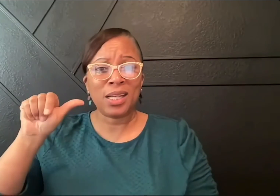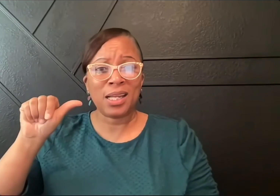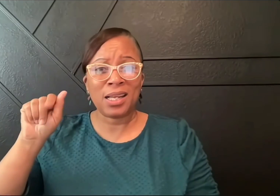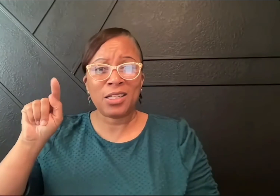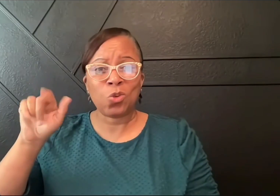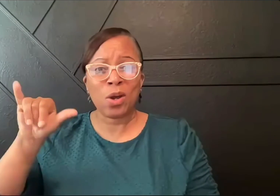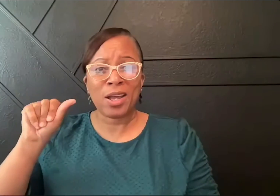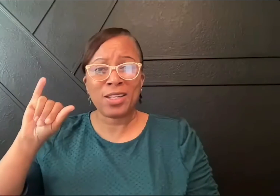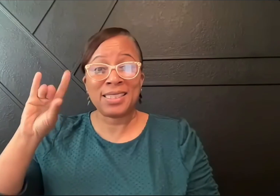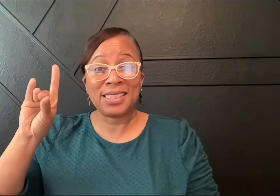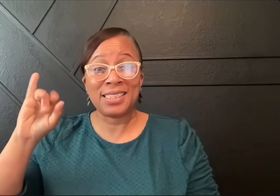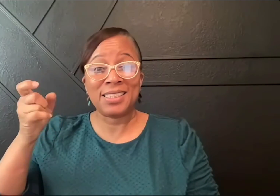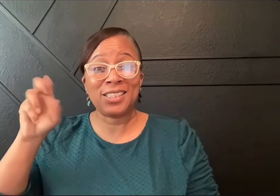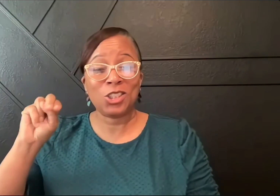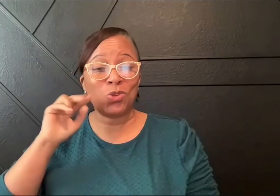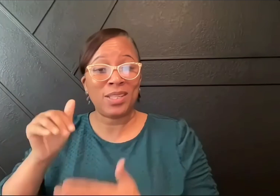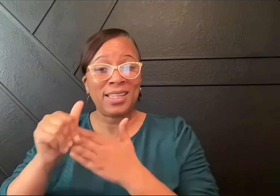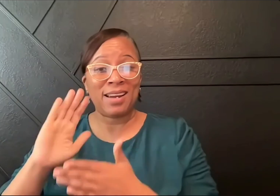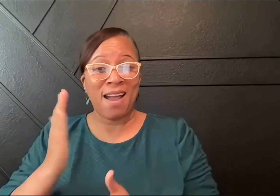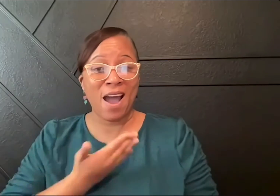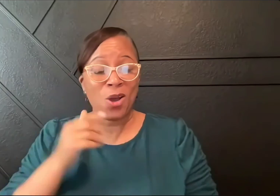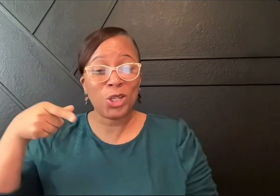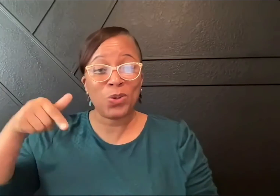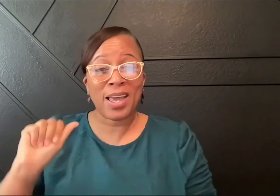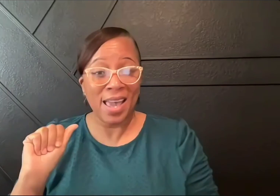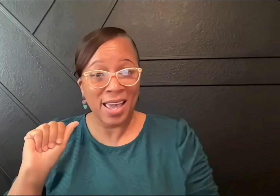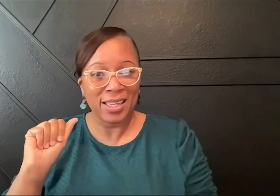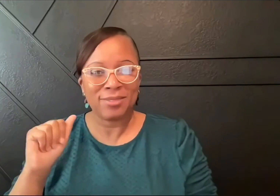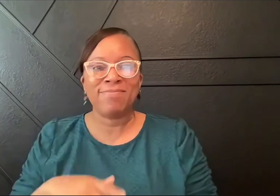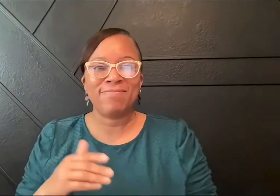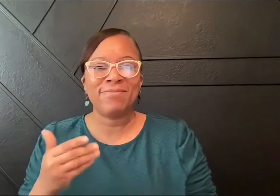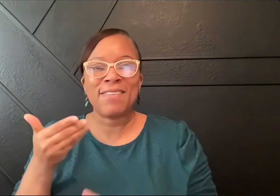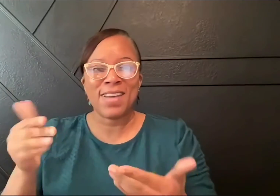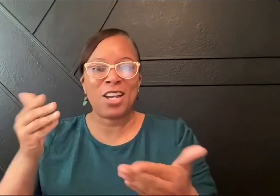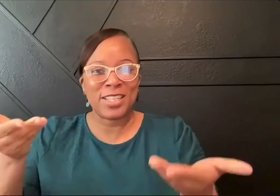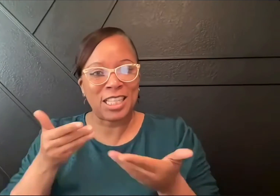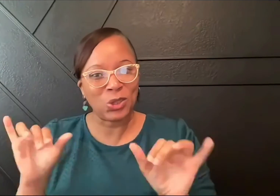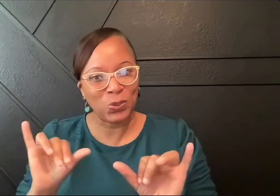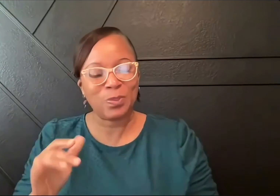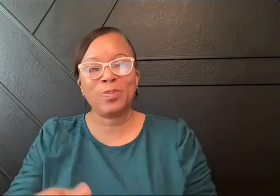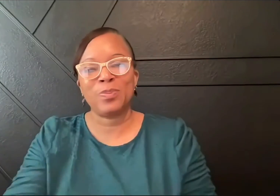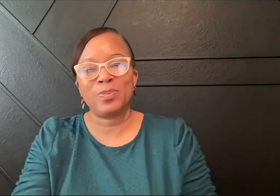we're going to try to do that. So I want to introduce Latoya, who